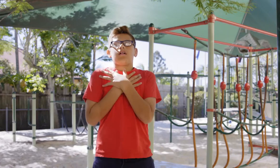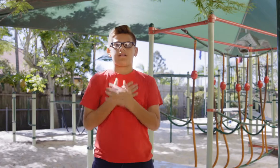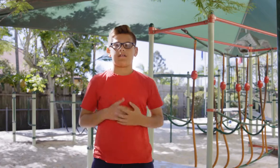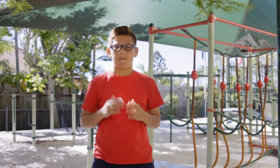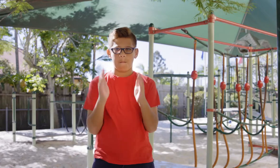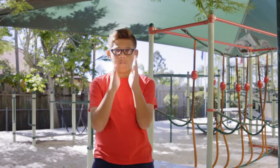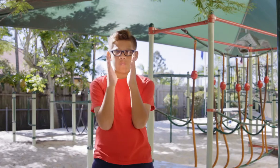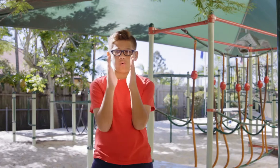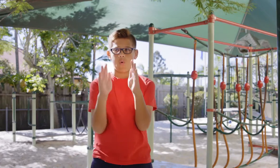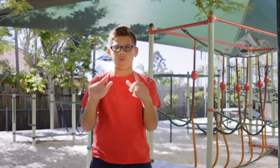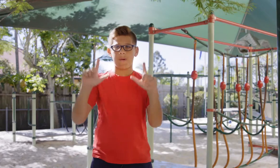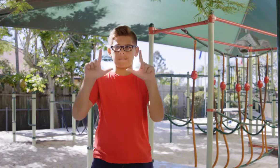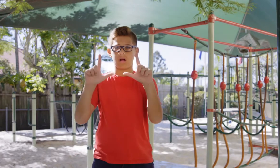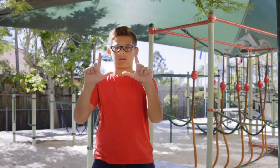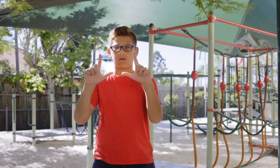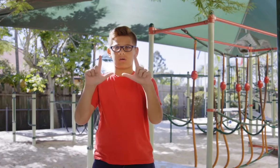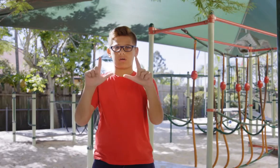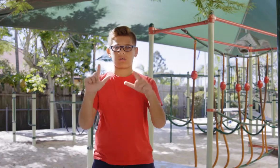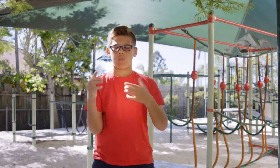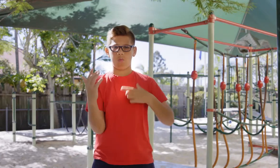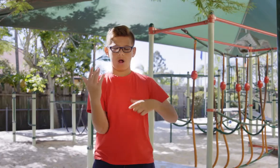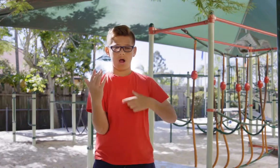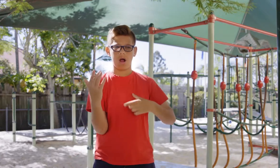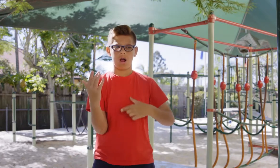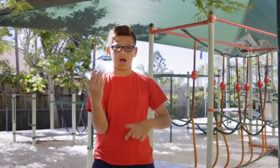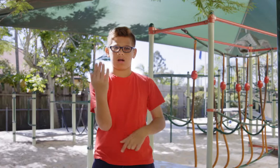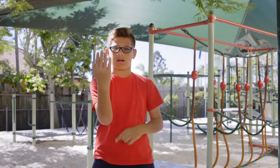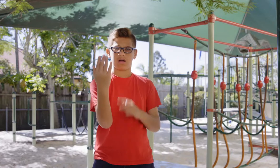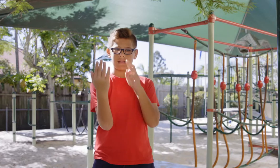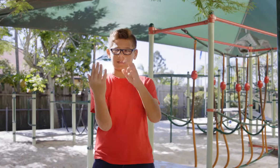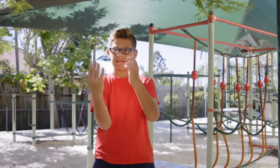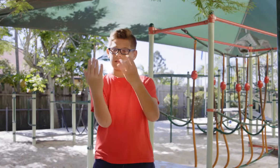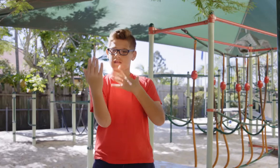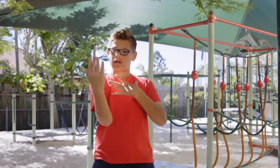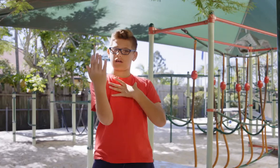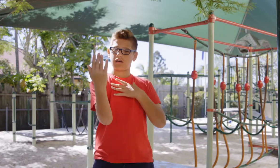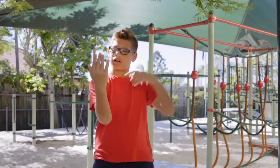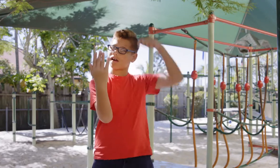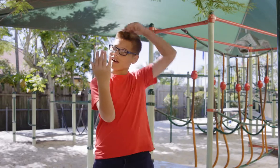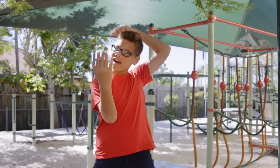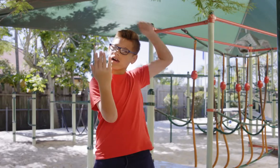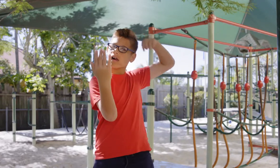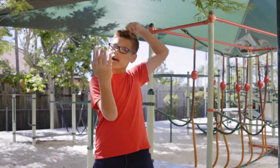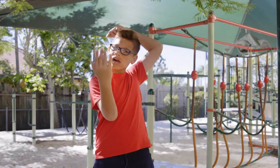I love small mirrors because I can see myself and brush my hair.